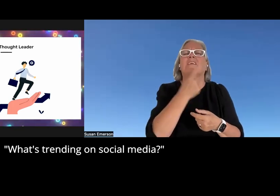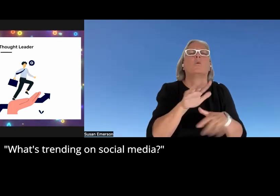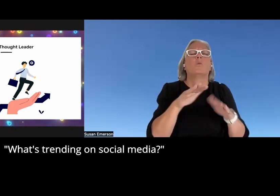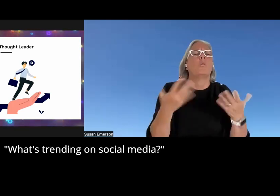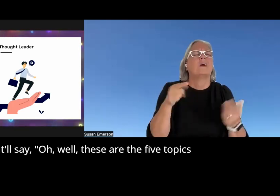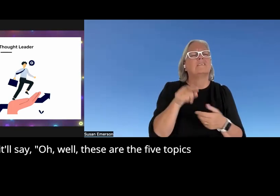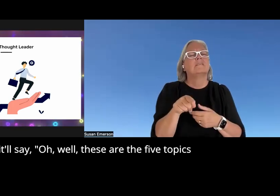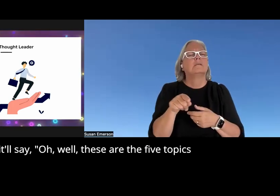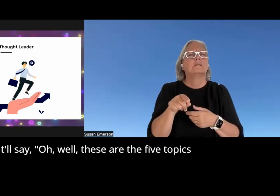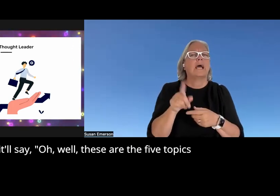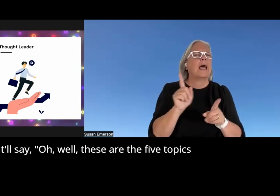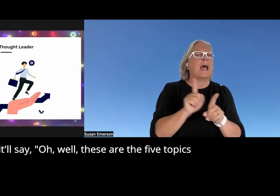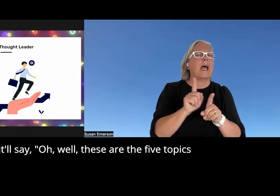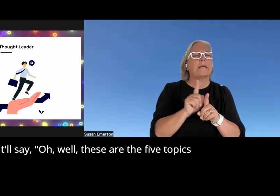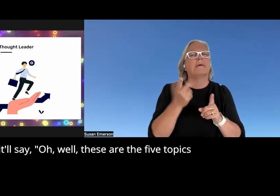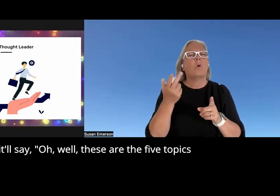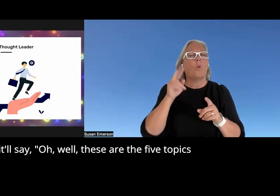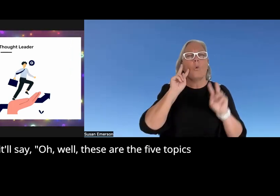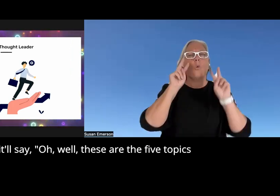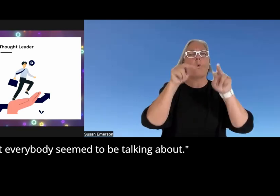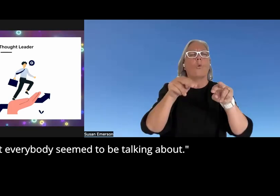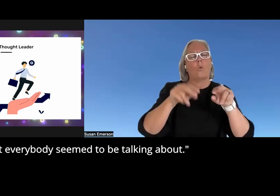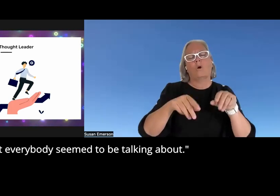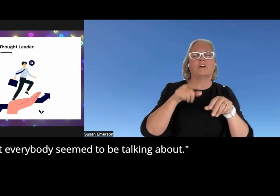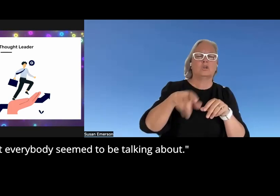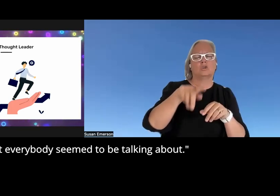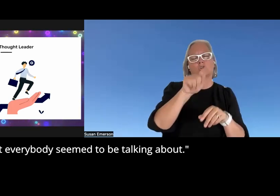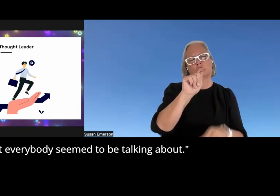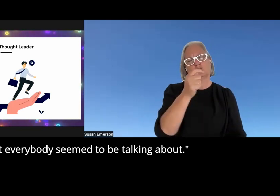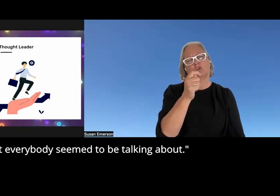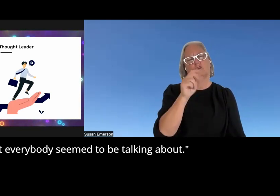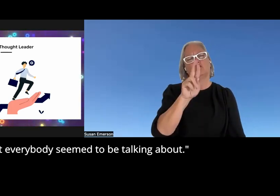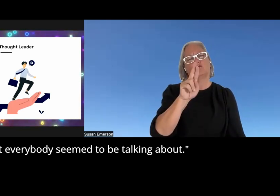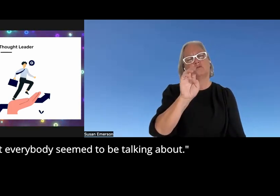social media it'll say oh well these are the five topics that everybody seemed to be talking about